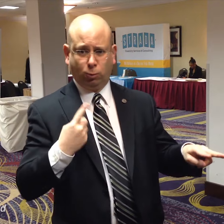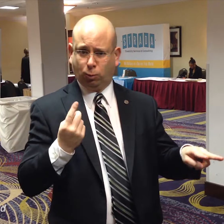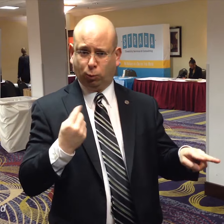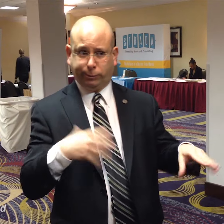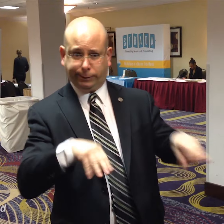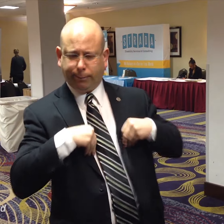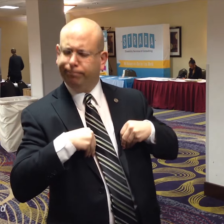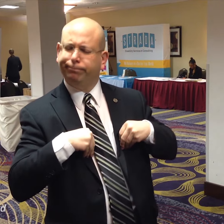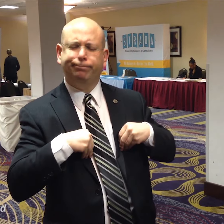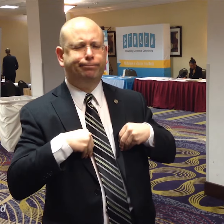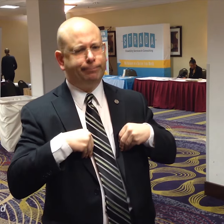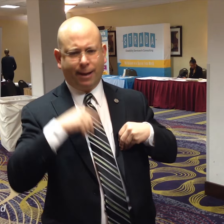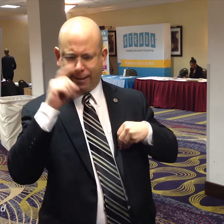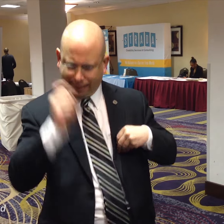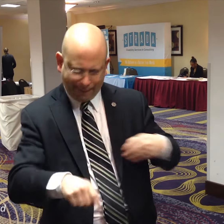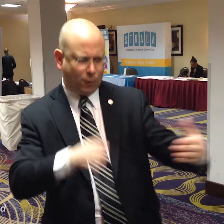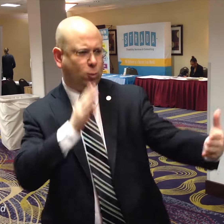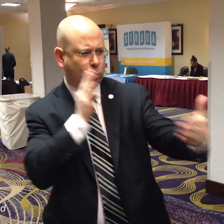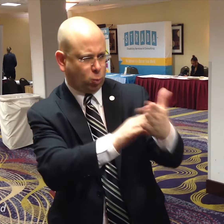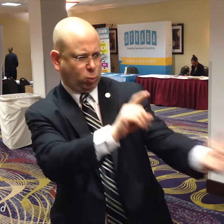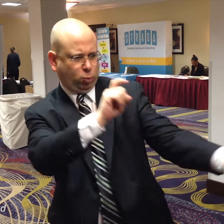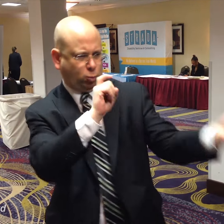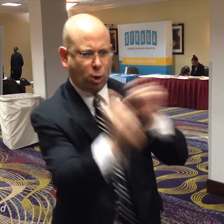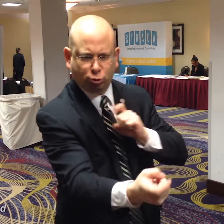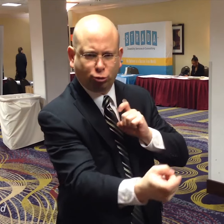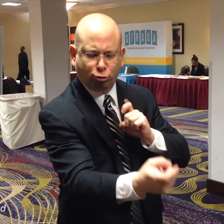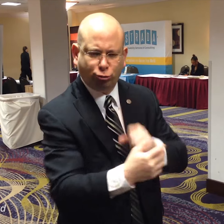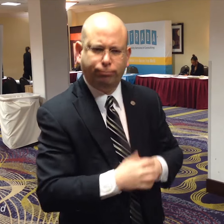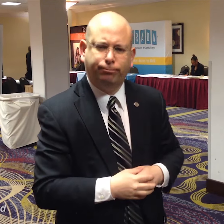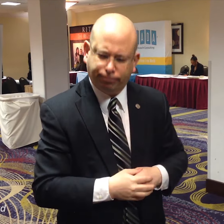When that happens, we can't accept that and we have to sue to make change for the better.